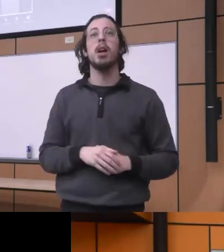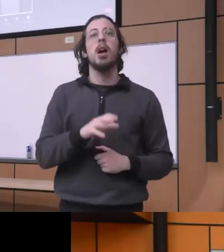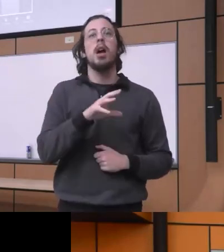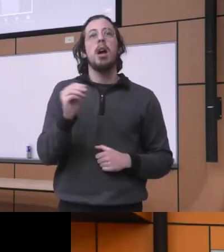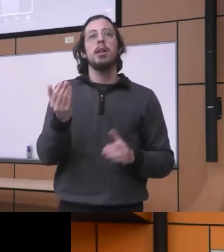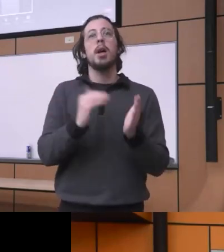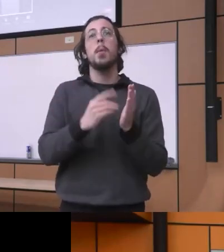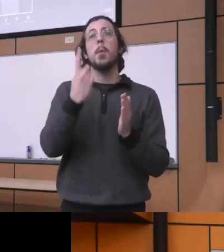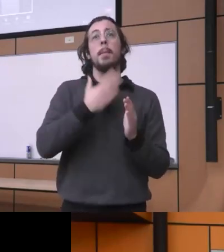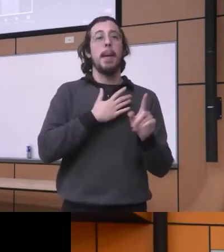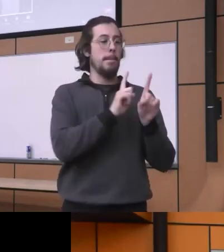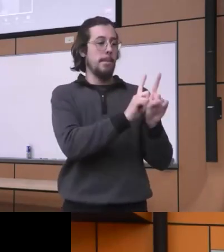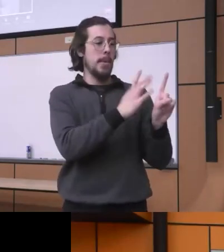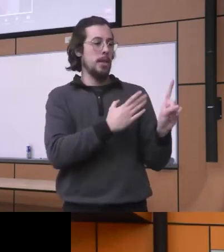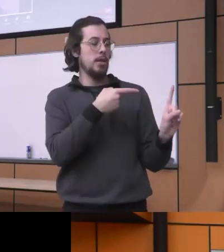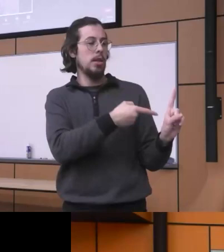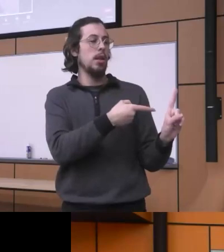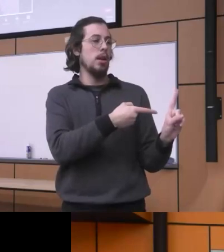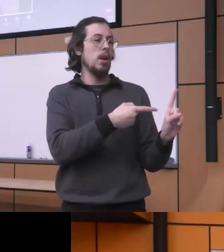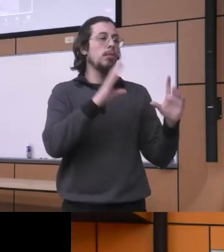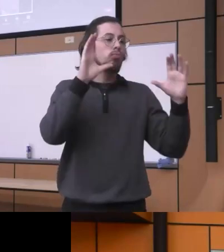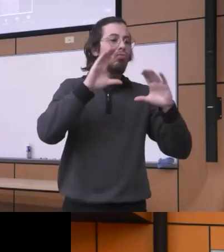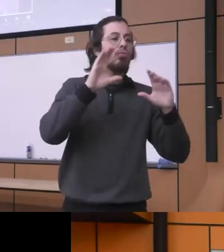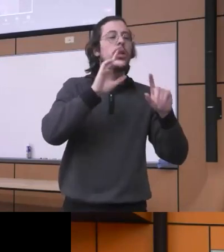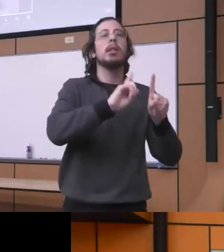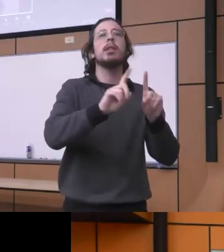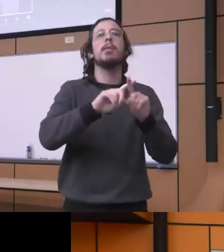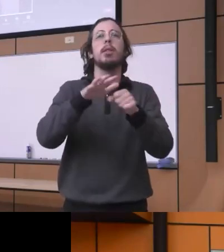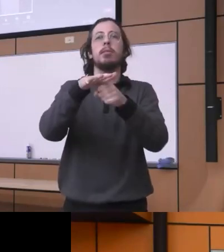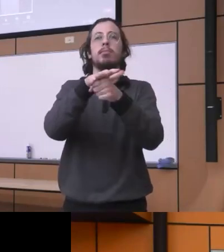mentees is looking at basically the geographical distribution and changes that happen you know as